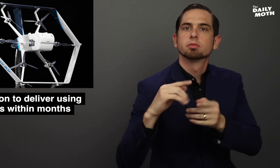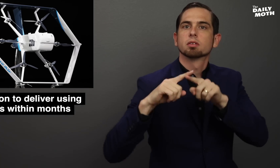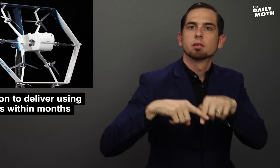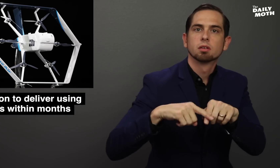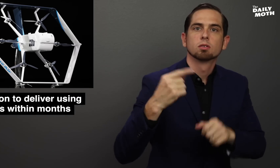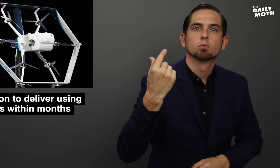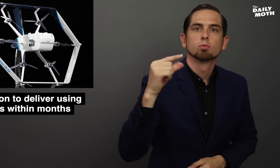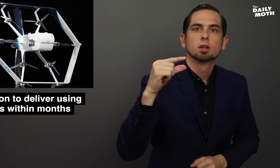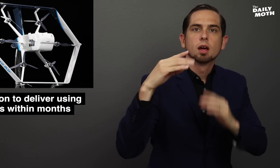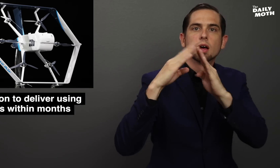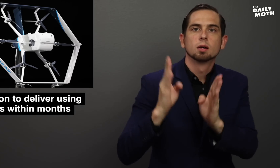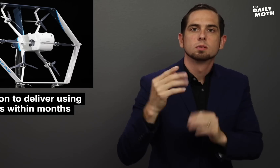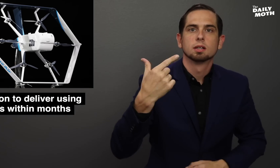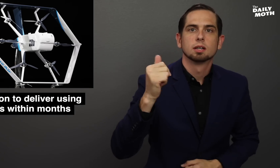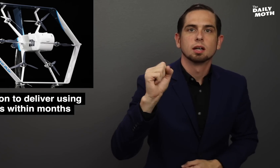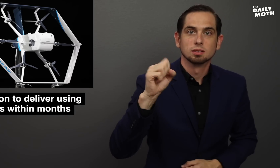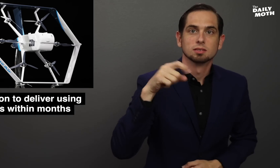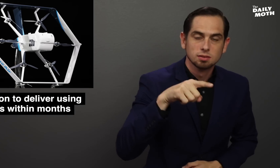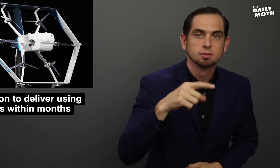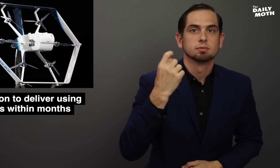cutting down use of greenhouse gases,